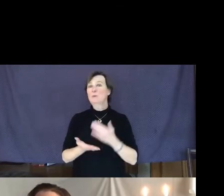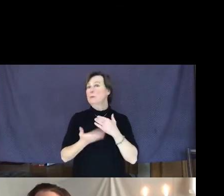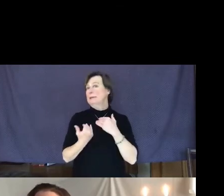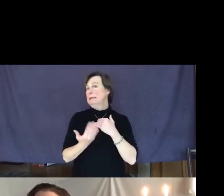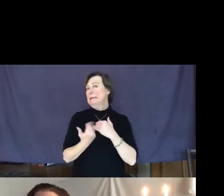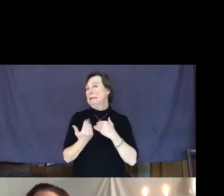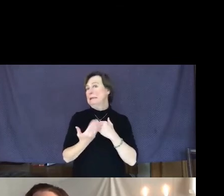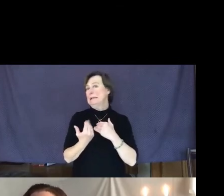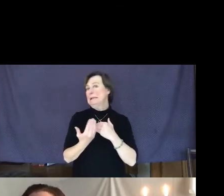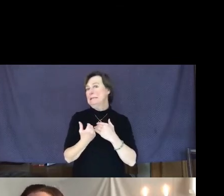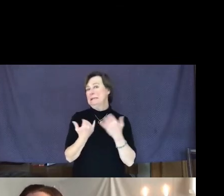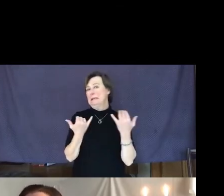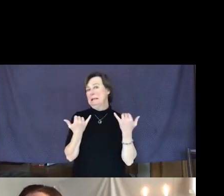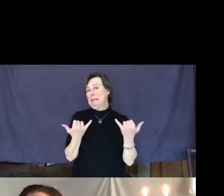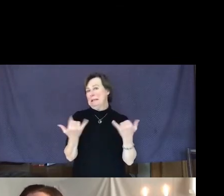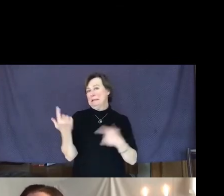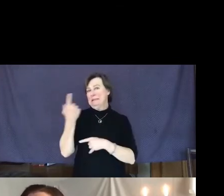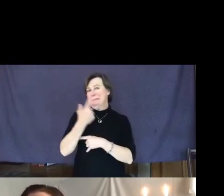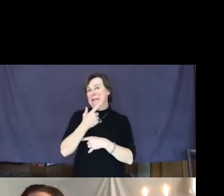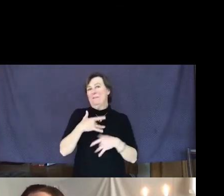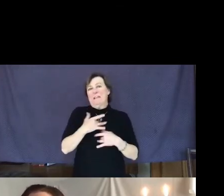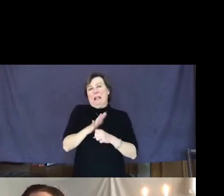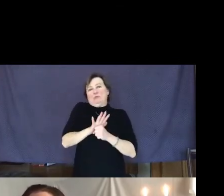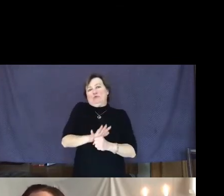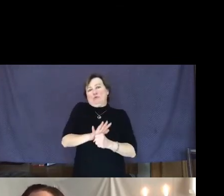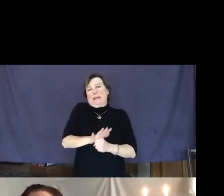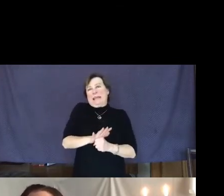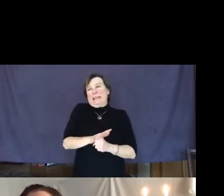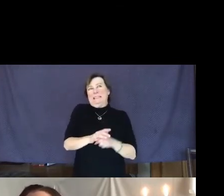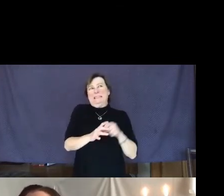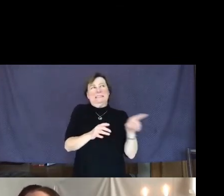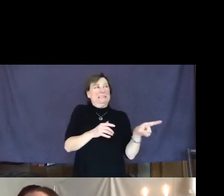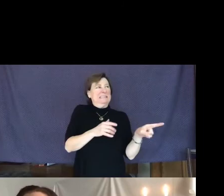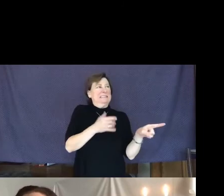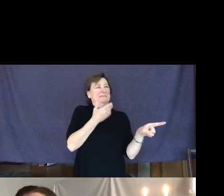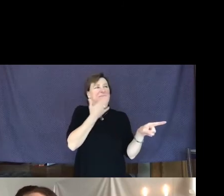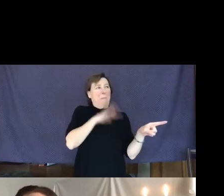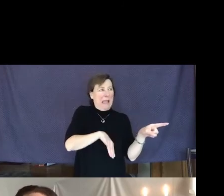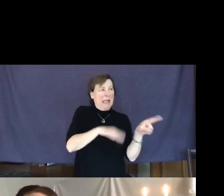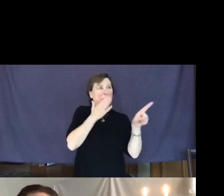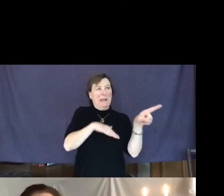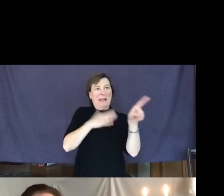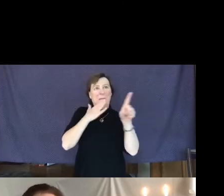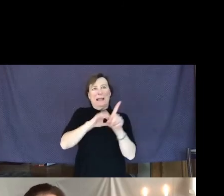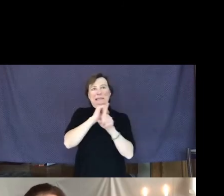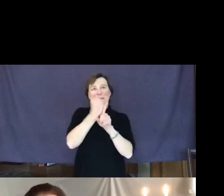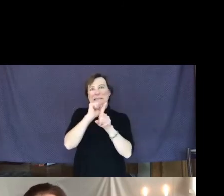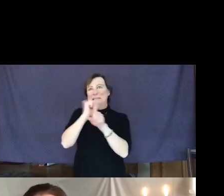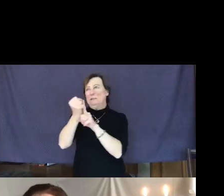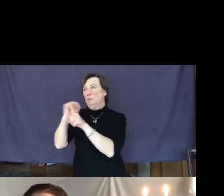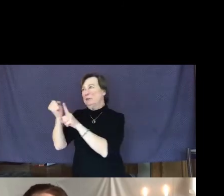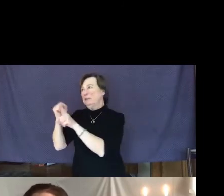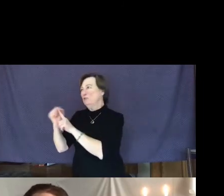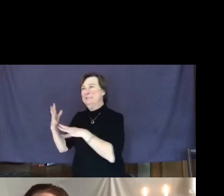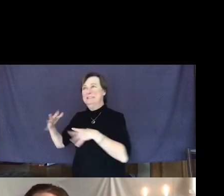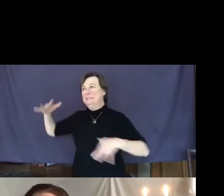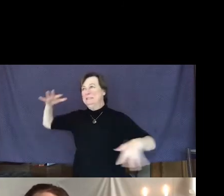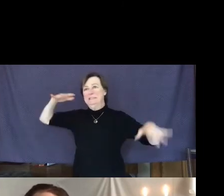by all that is going wrong. That it can seem impossible to have any hope for humankind.